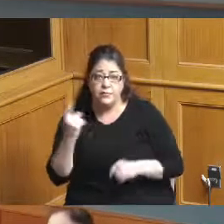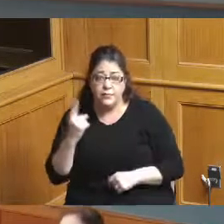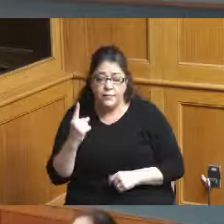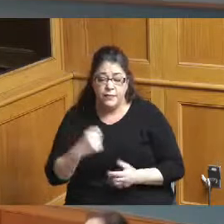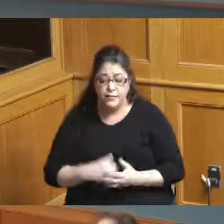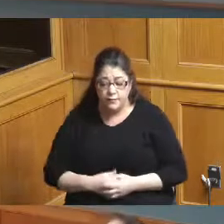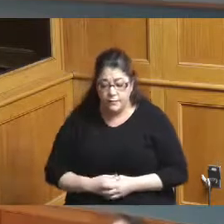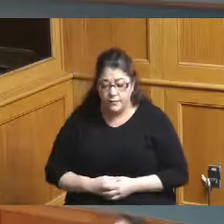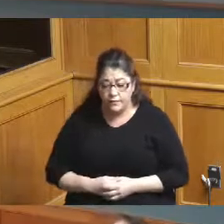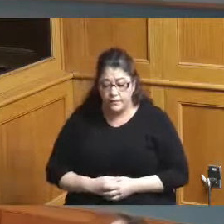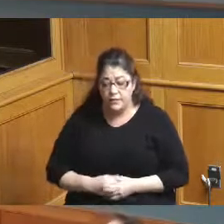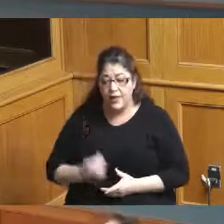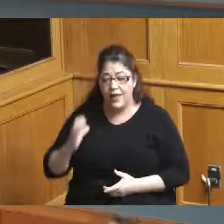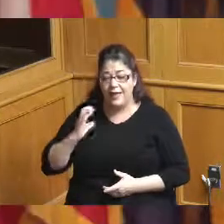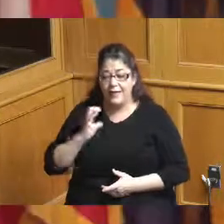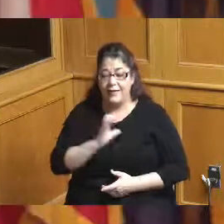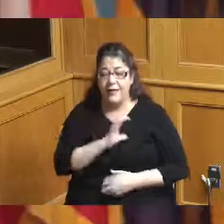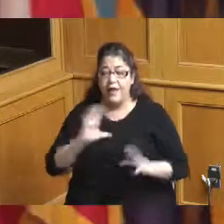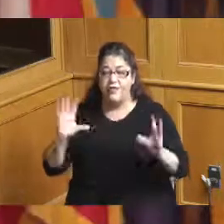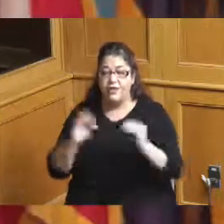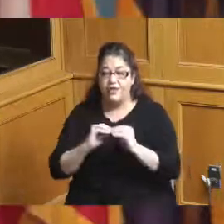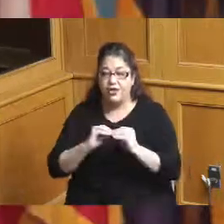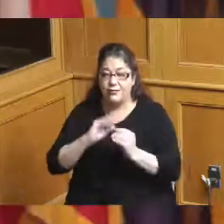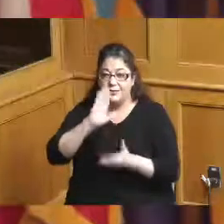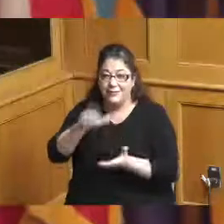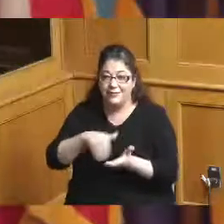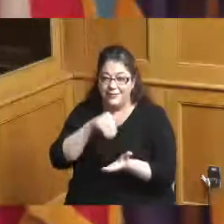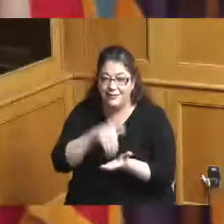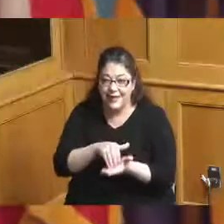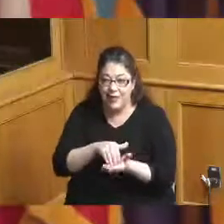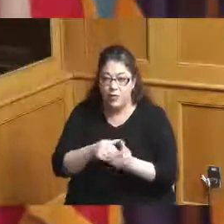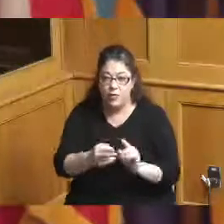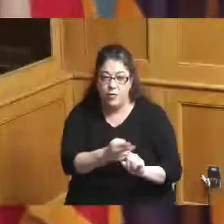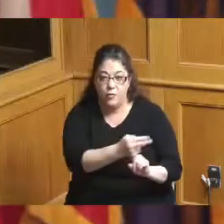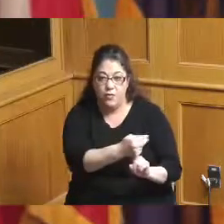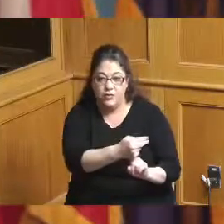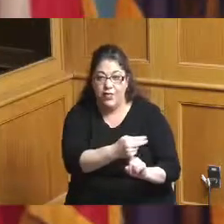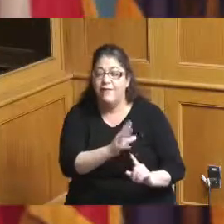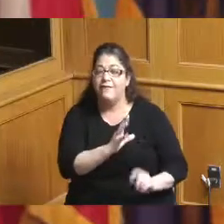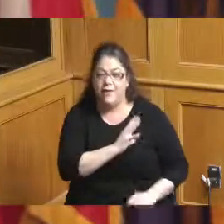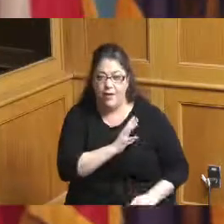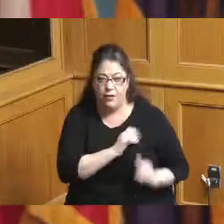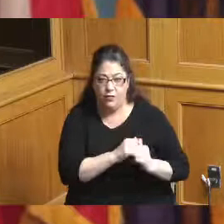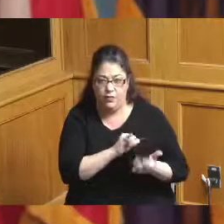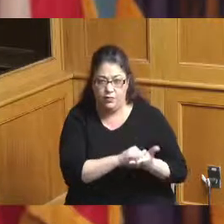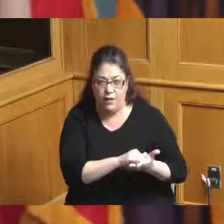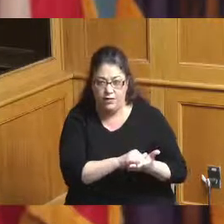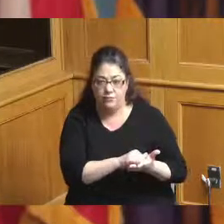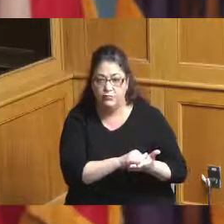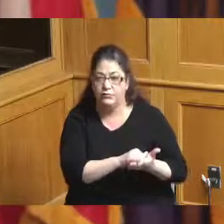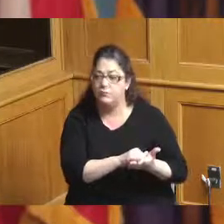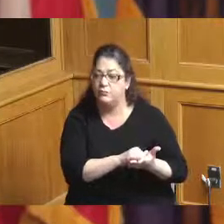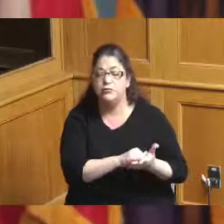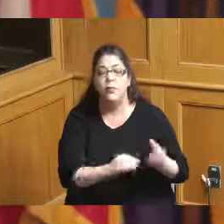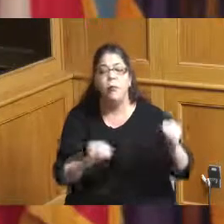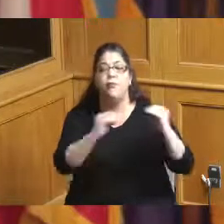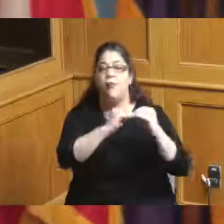convention center I mean having a convention hotel I'm okay with this goes beyond a convention hotel